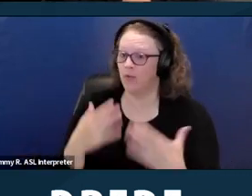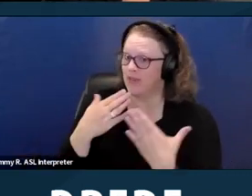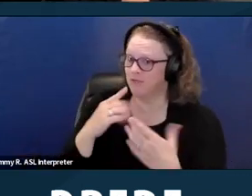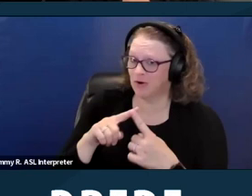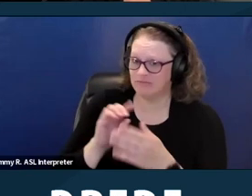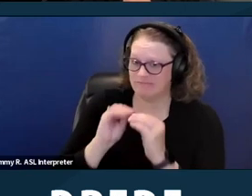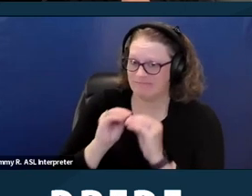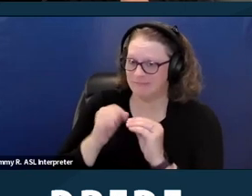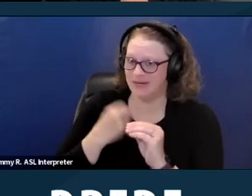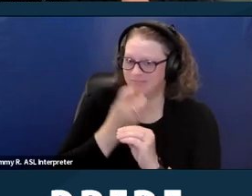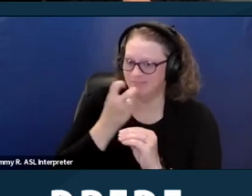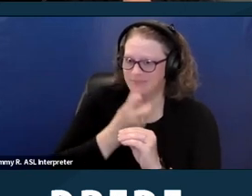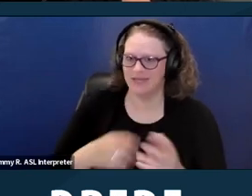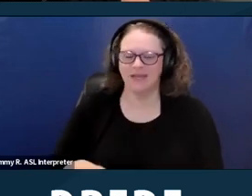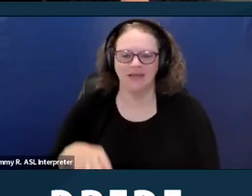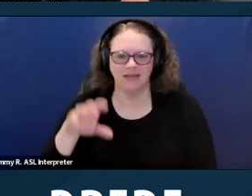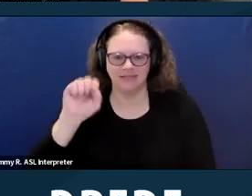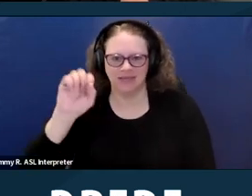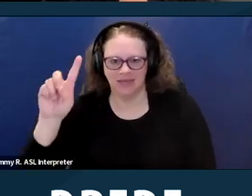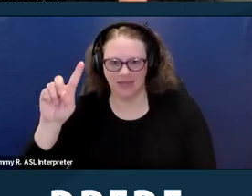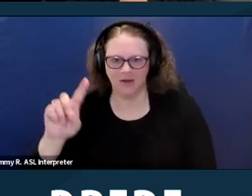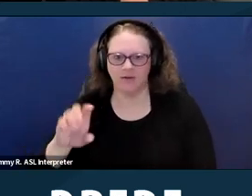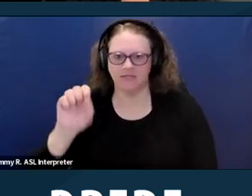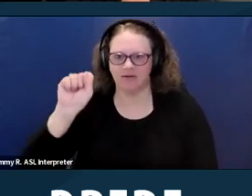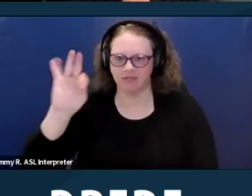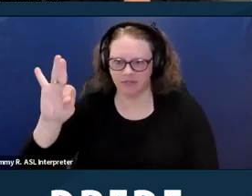Thank you. San Diego, San Francisco,